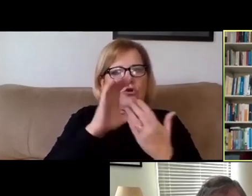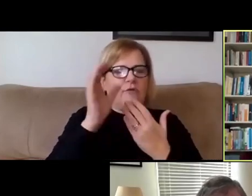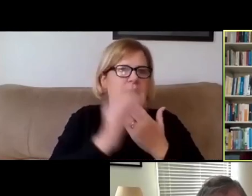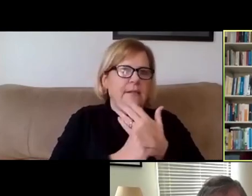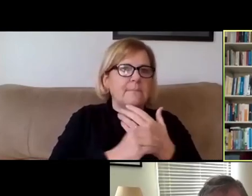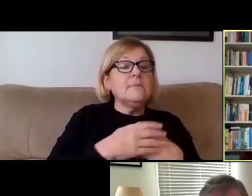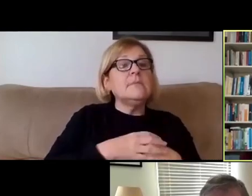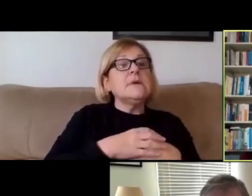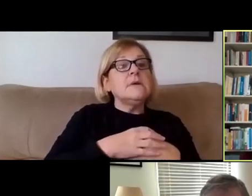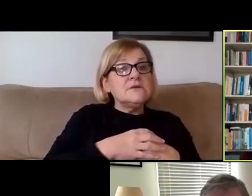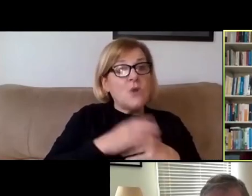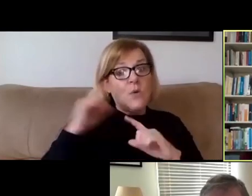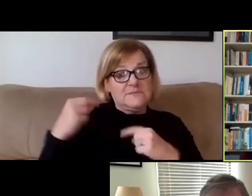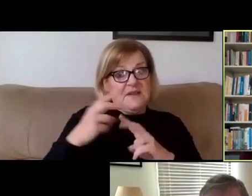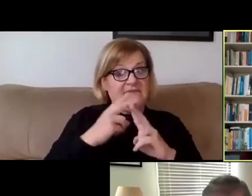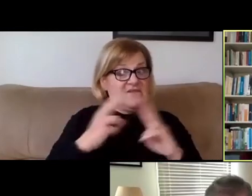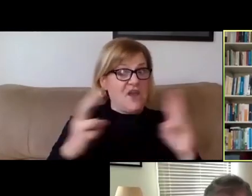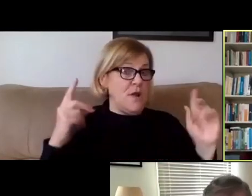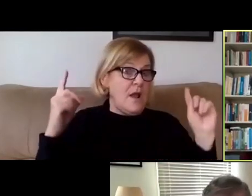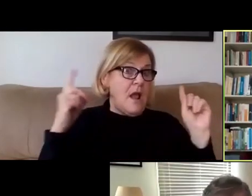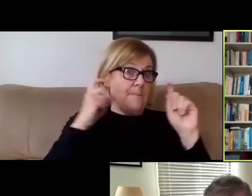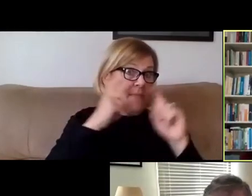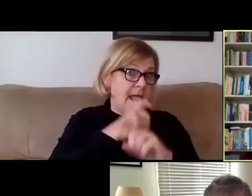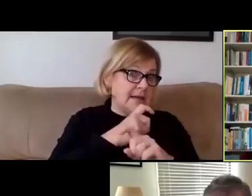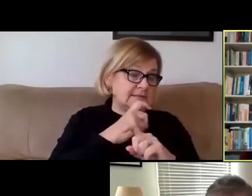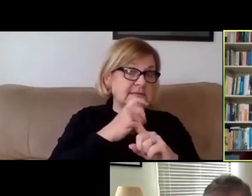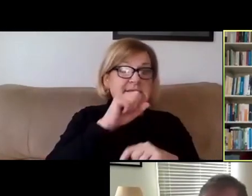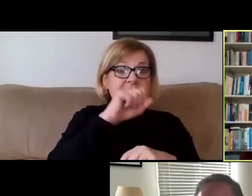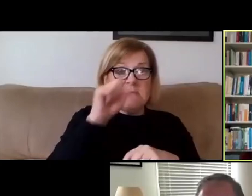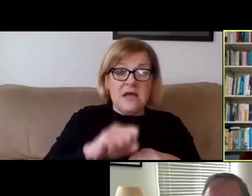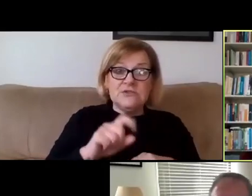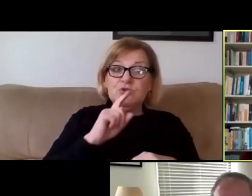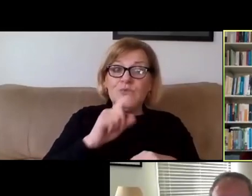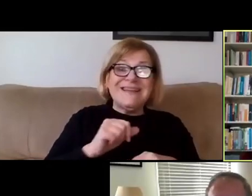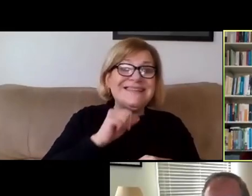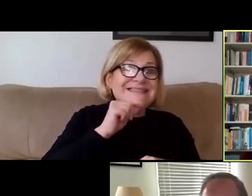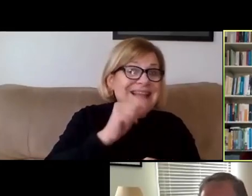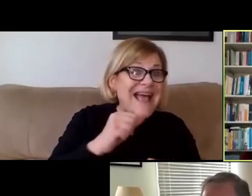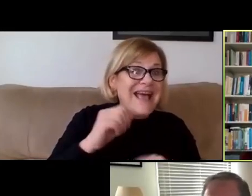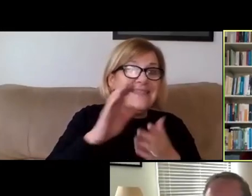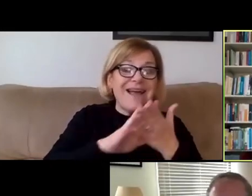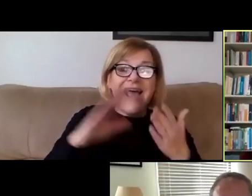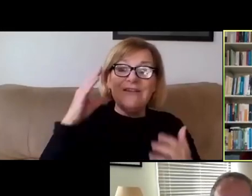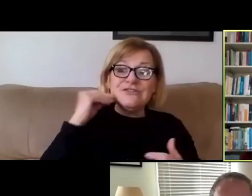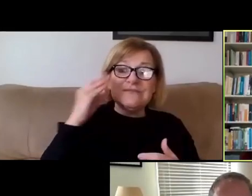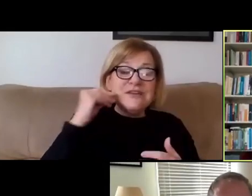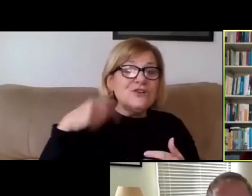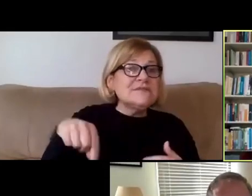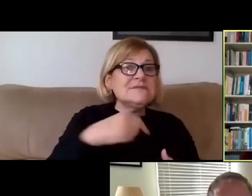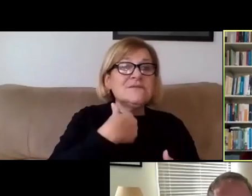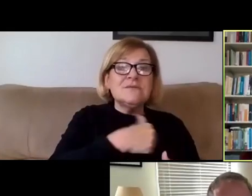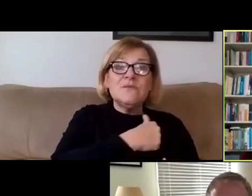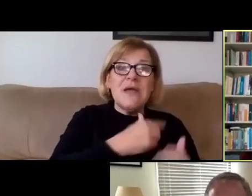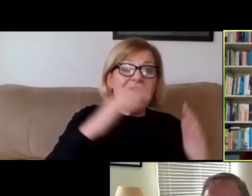So it's been a very complex semester. It's certainly not the college experience any one of us would have hoped for.